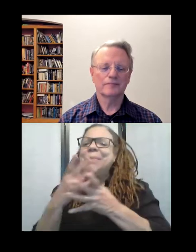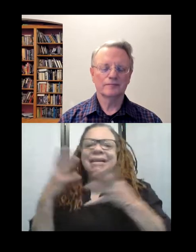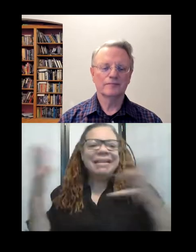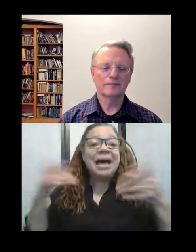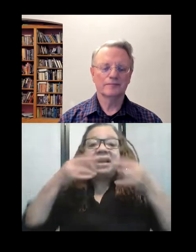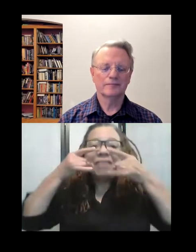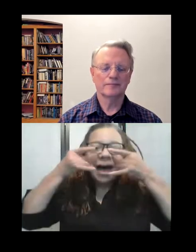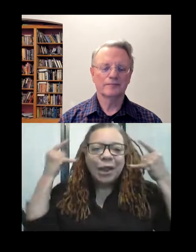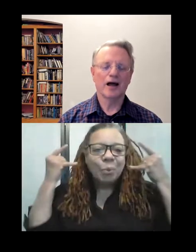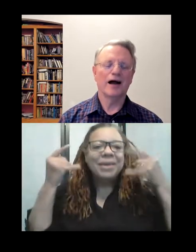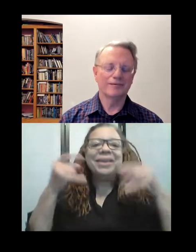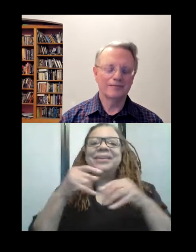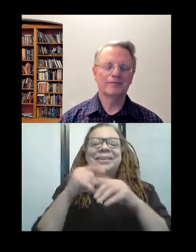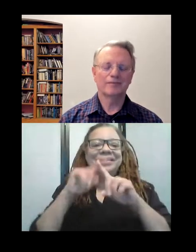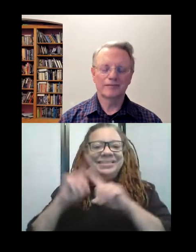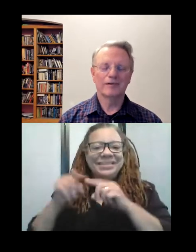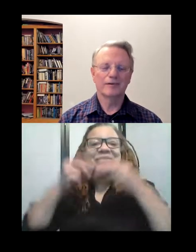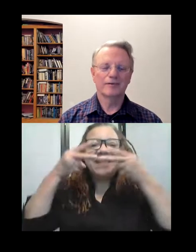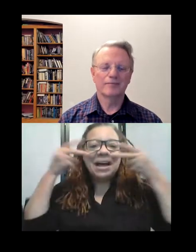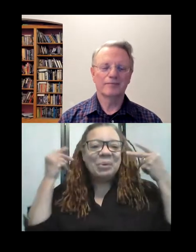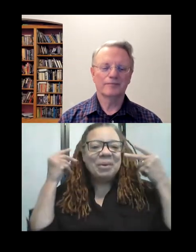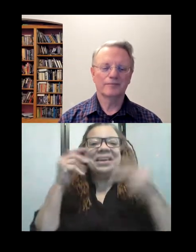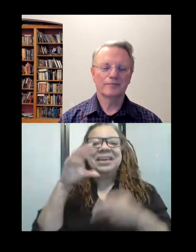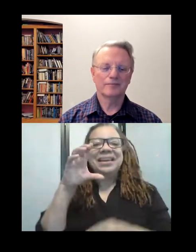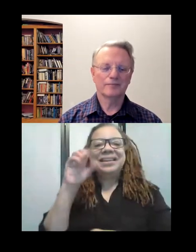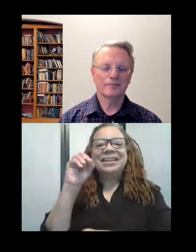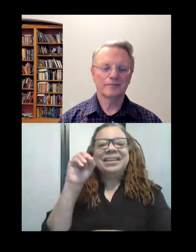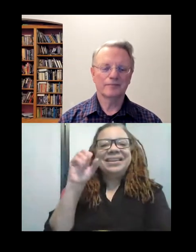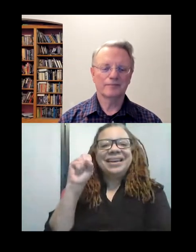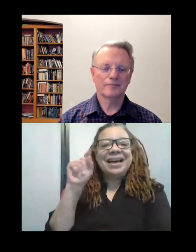I mean to the point where my sister would call up years later and say: